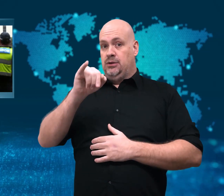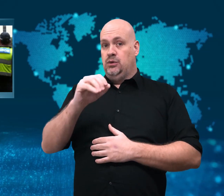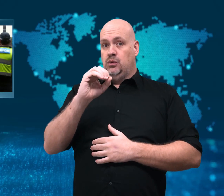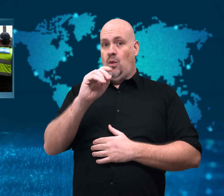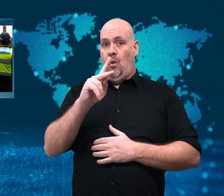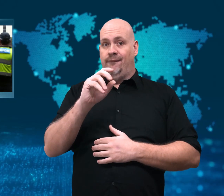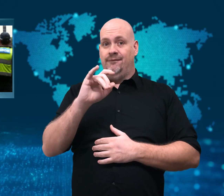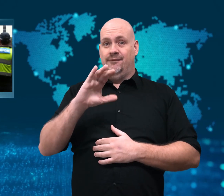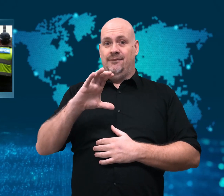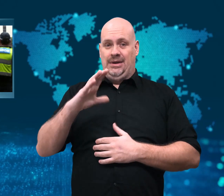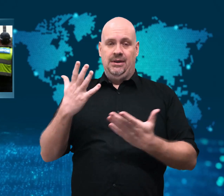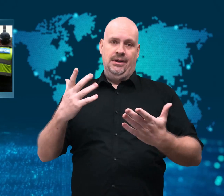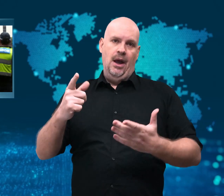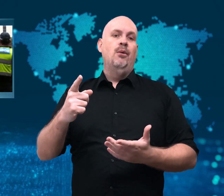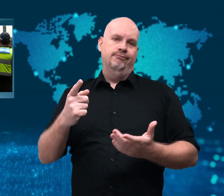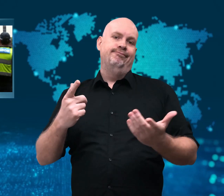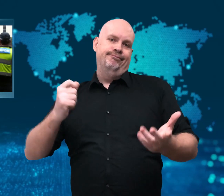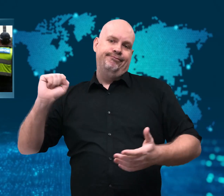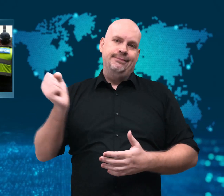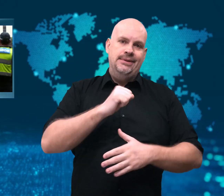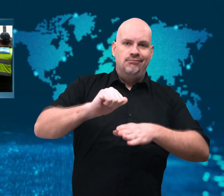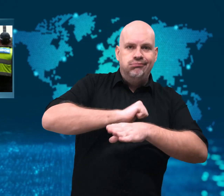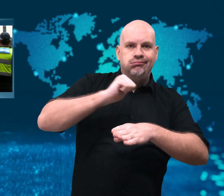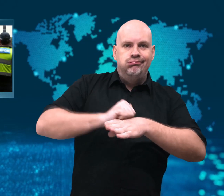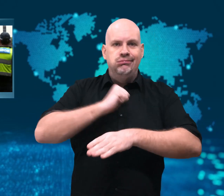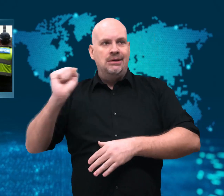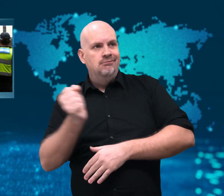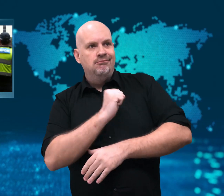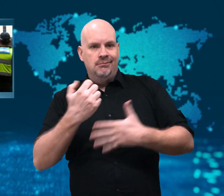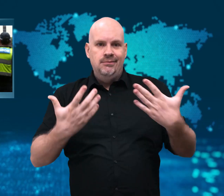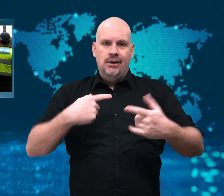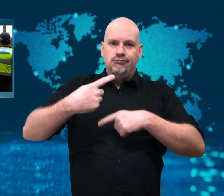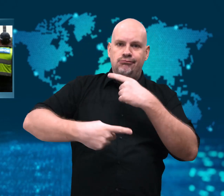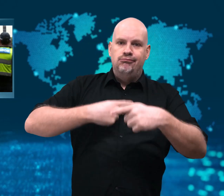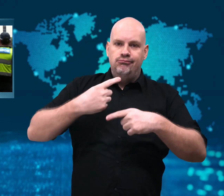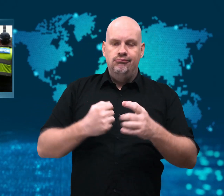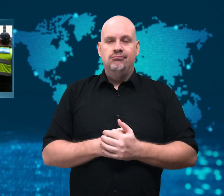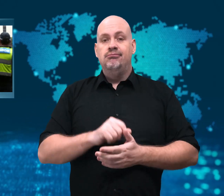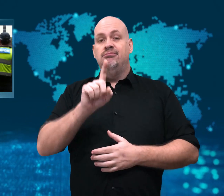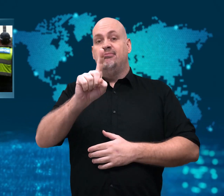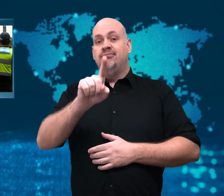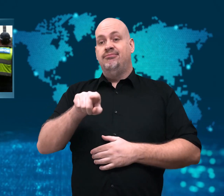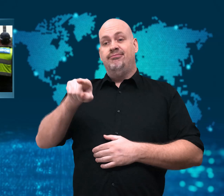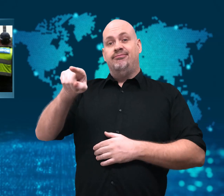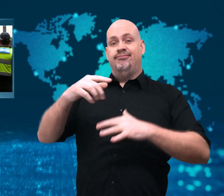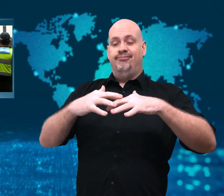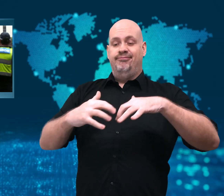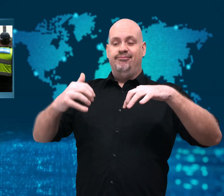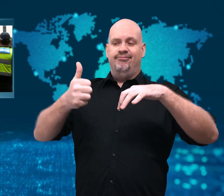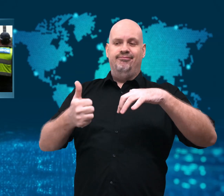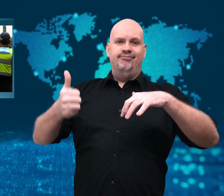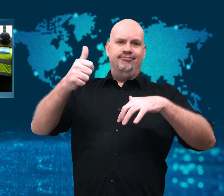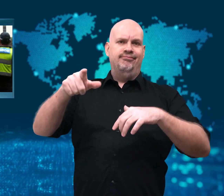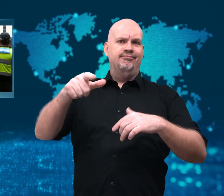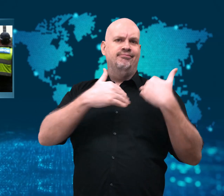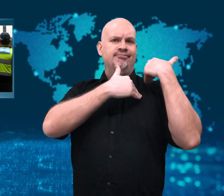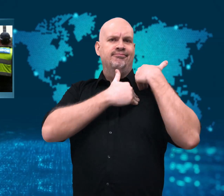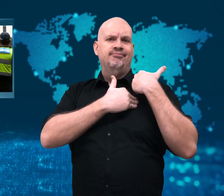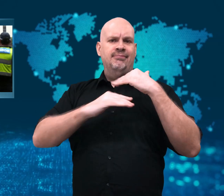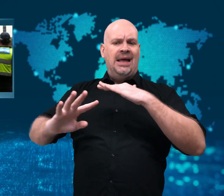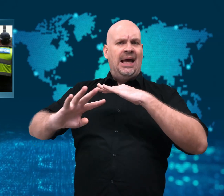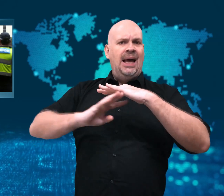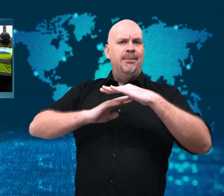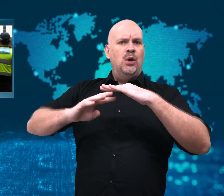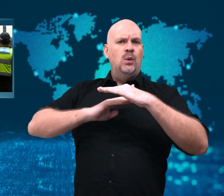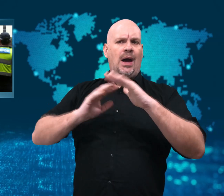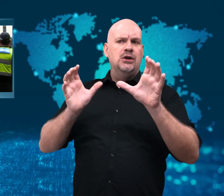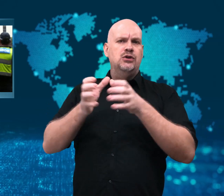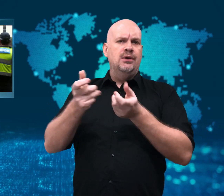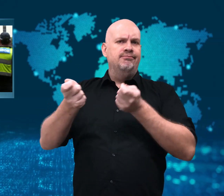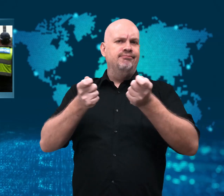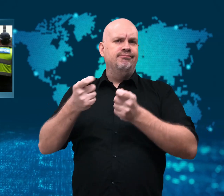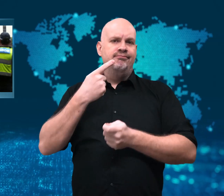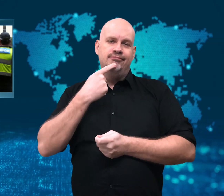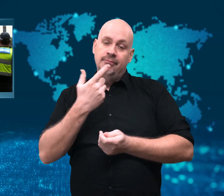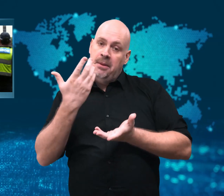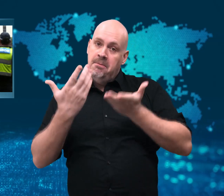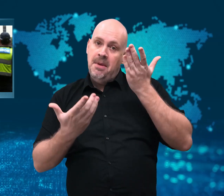Although Djokovic is now back on the tennis court preparing for the event,